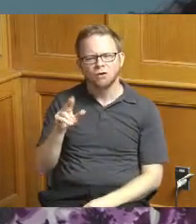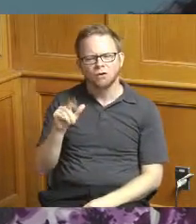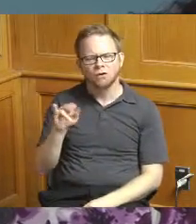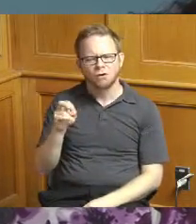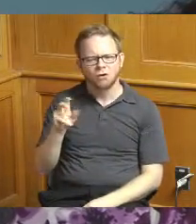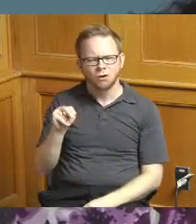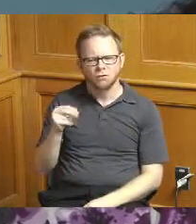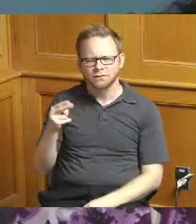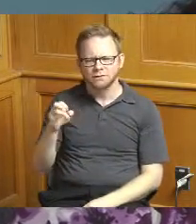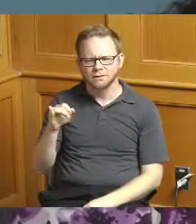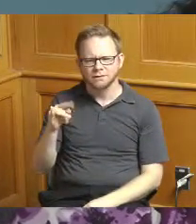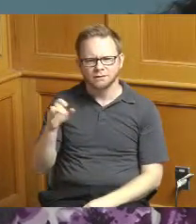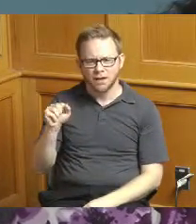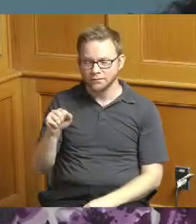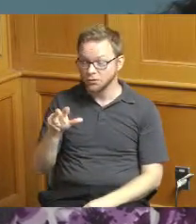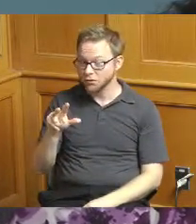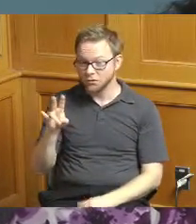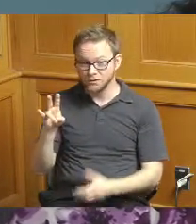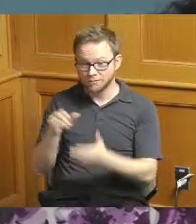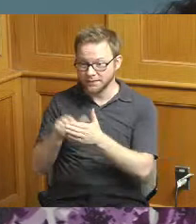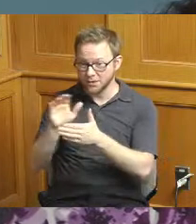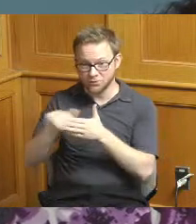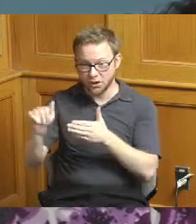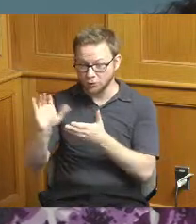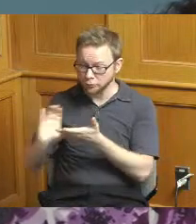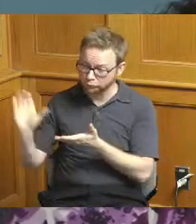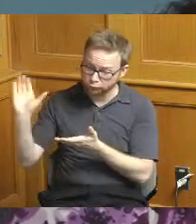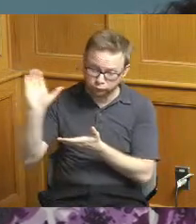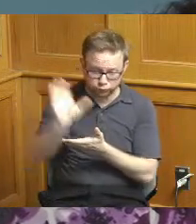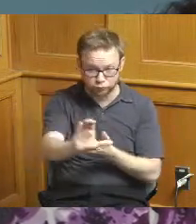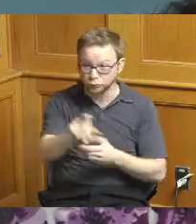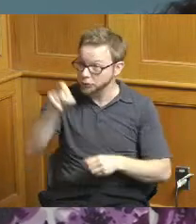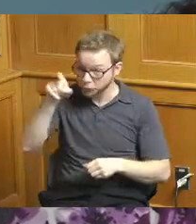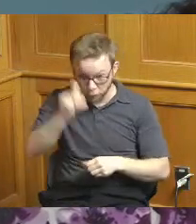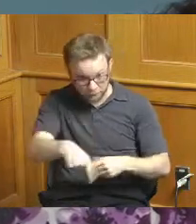and you got all this stuff you got to do I know that's not your intention but just kind of be